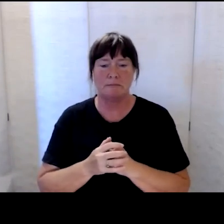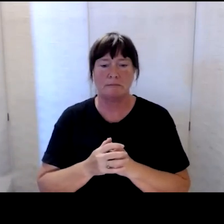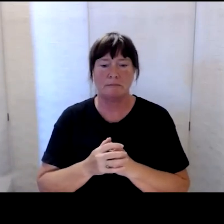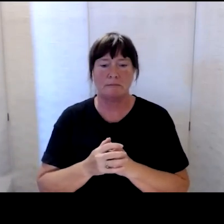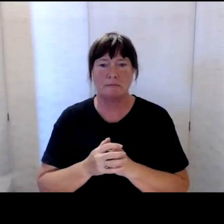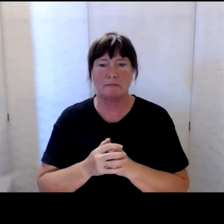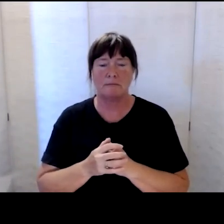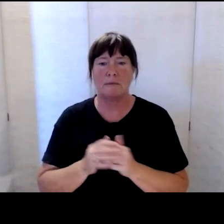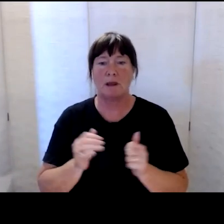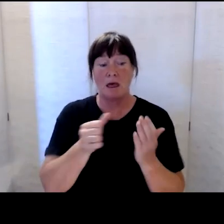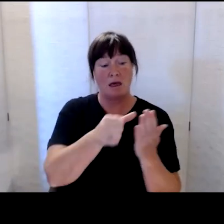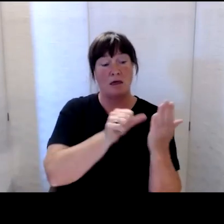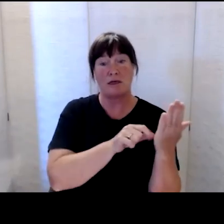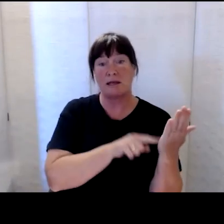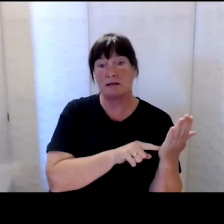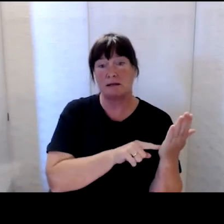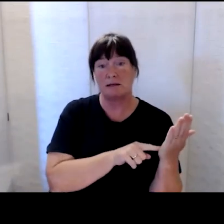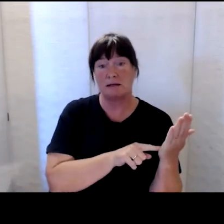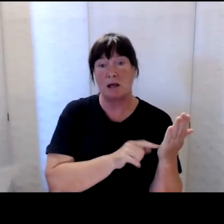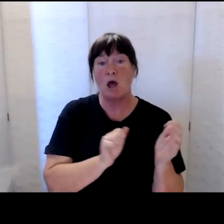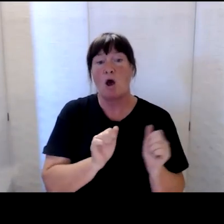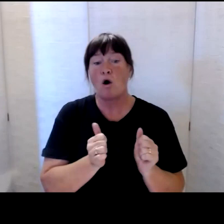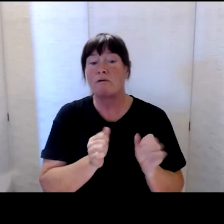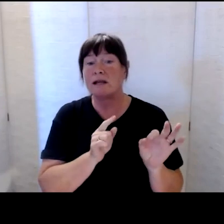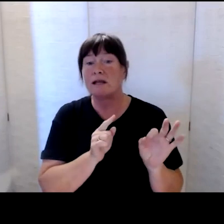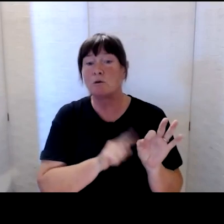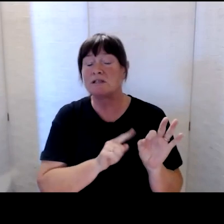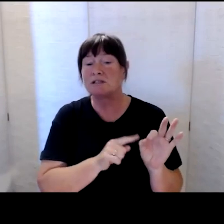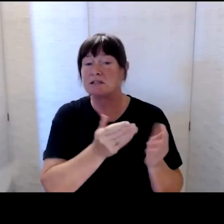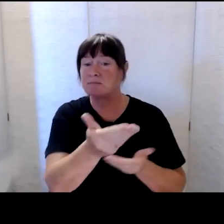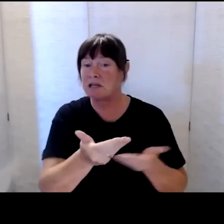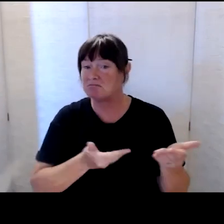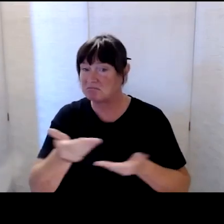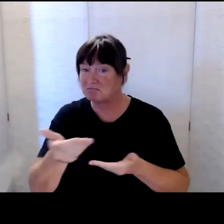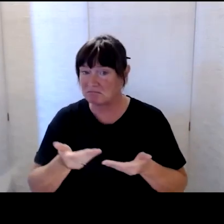And then there's already been some questions that have been formulated that we’ll start with,